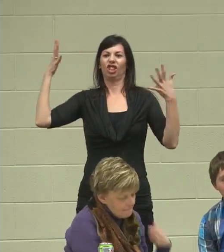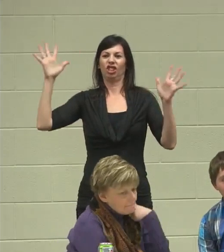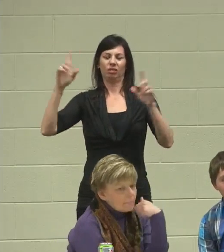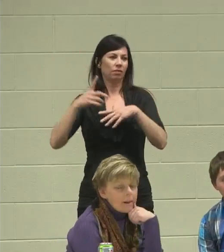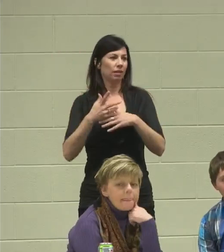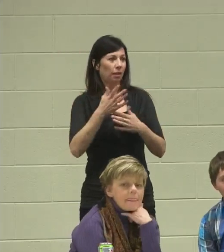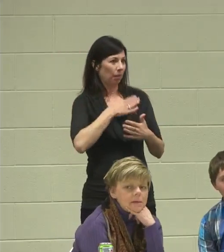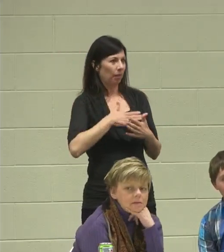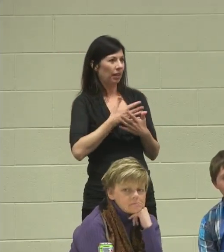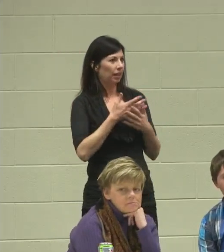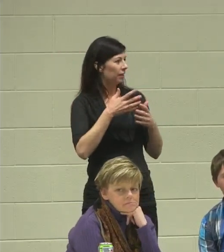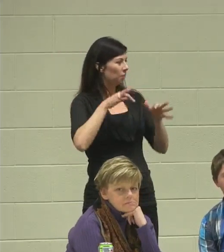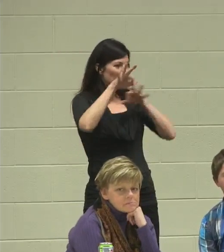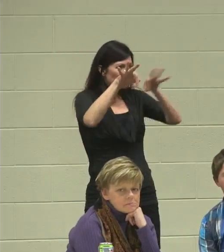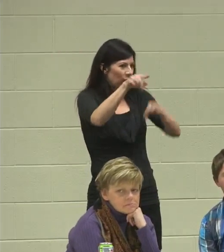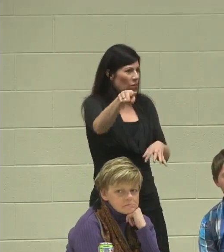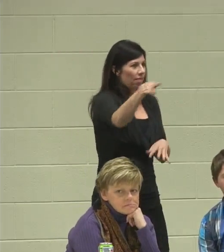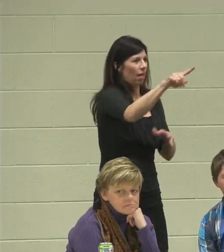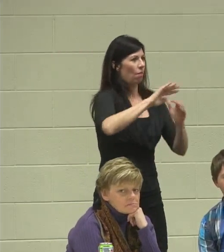and if you could direct your answer to your peers